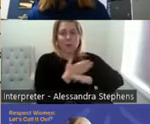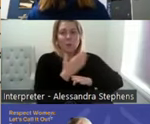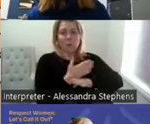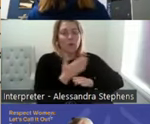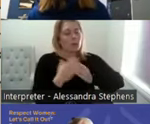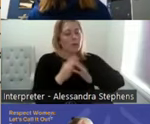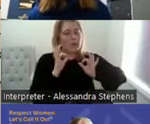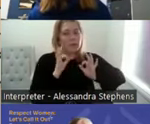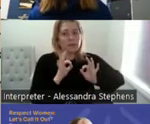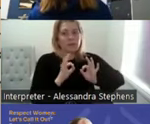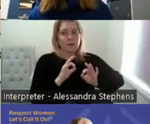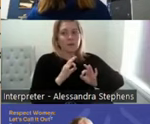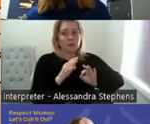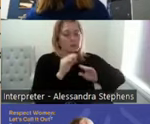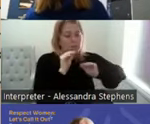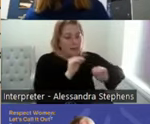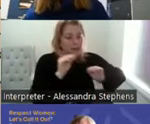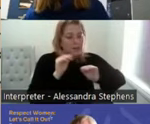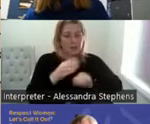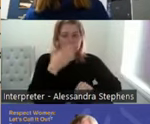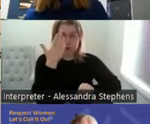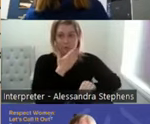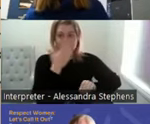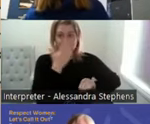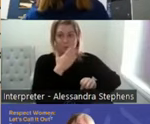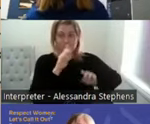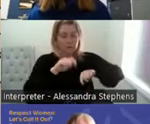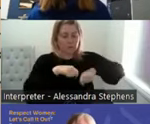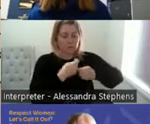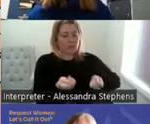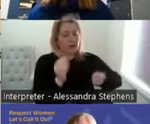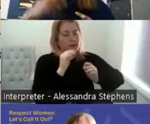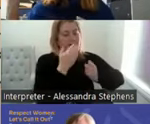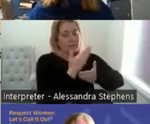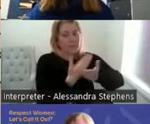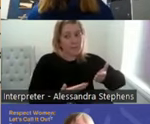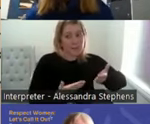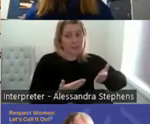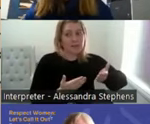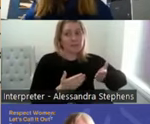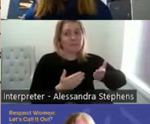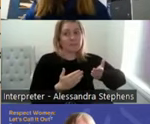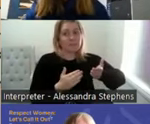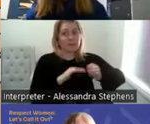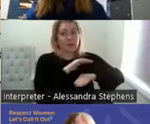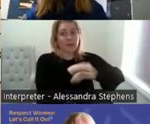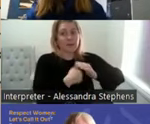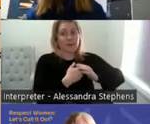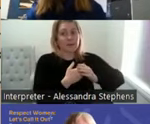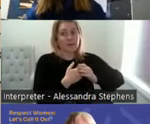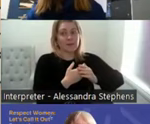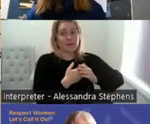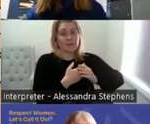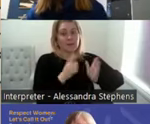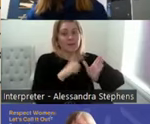providing education to folk about how do you get people with an A/C device to be able to